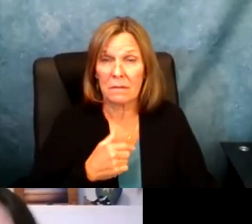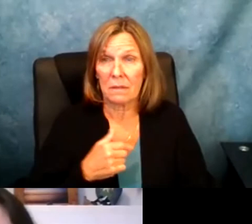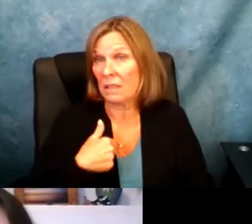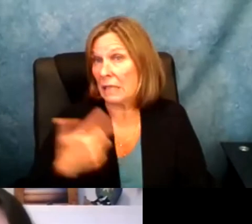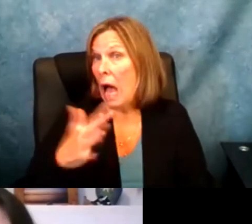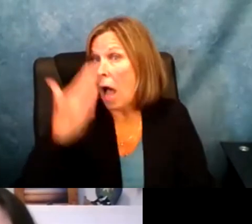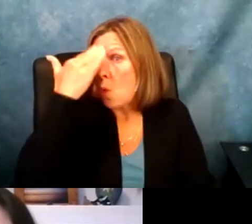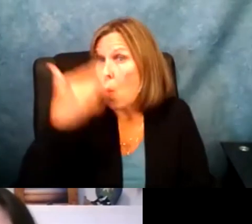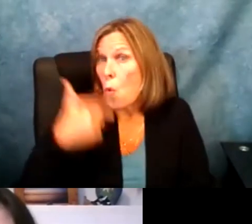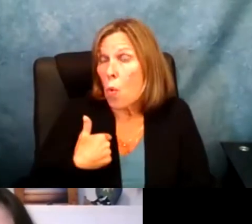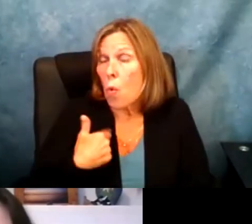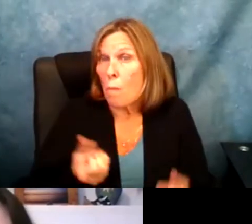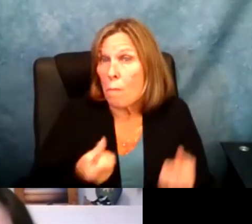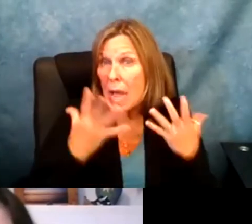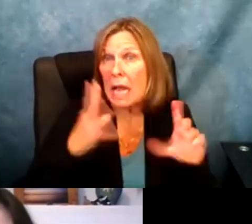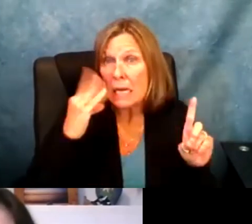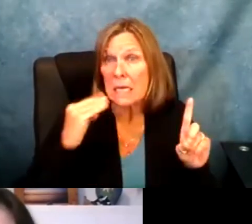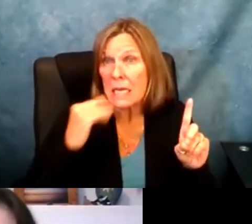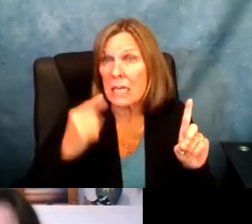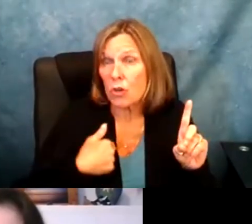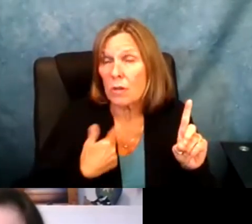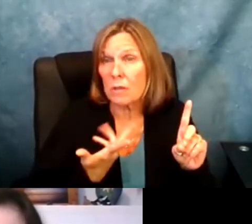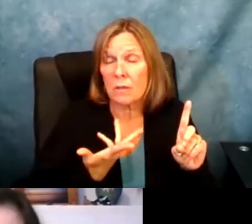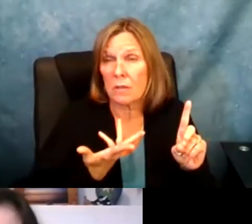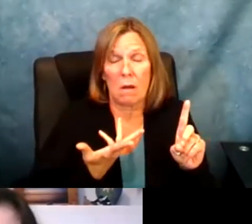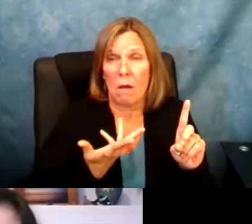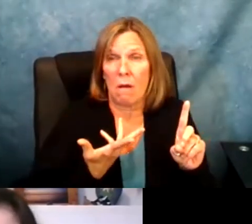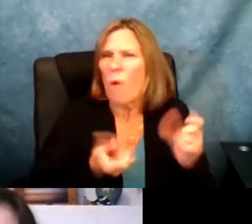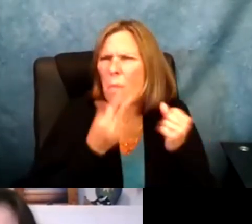me so much because I know